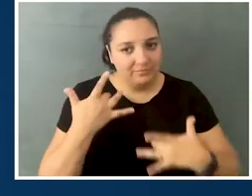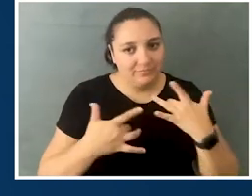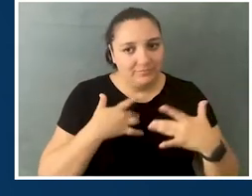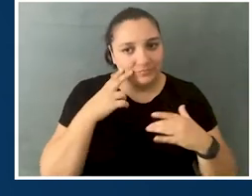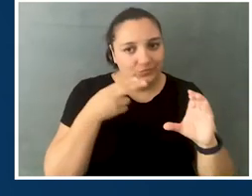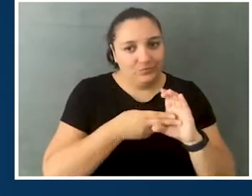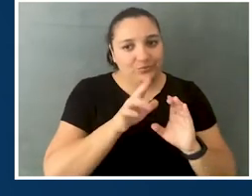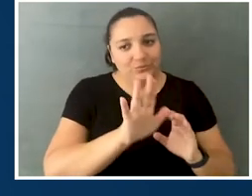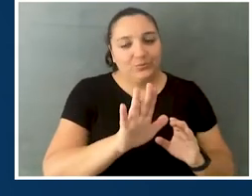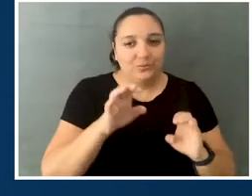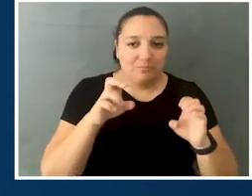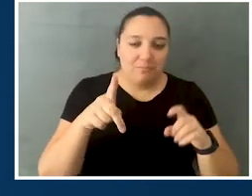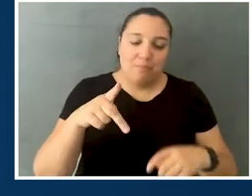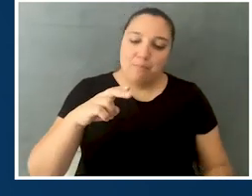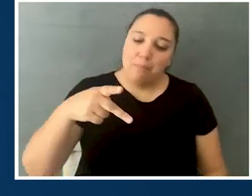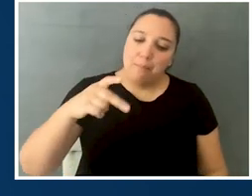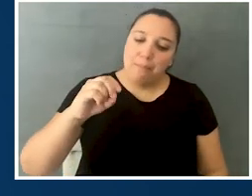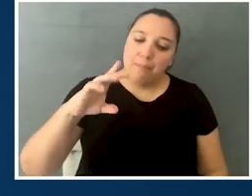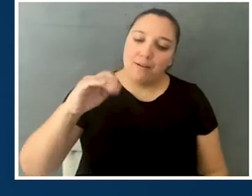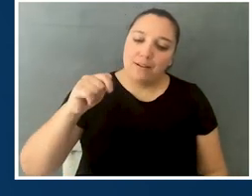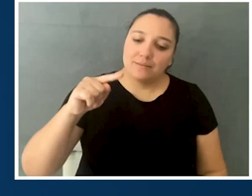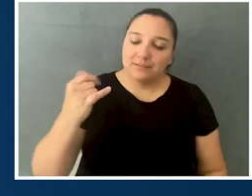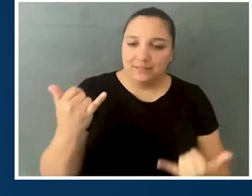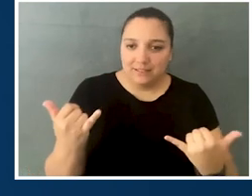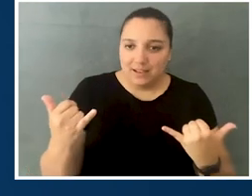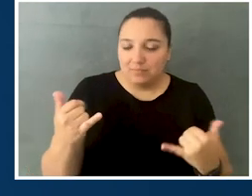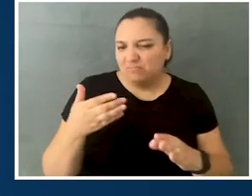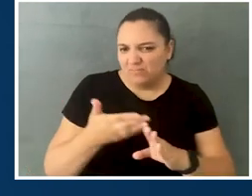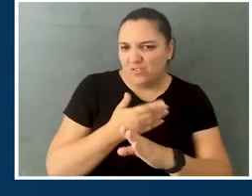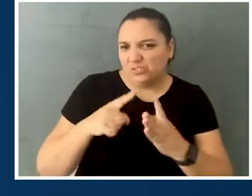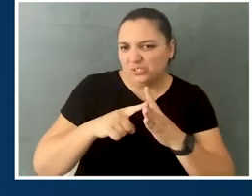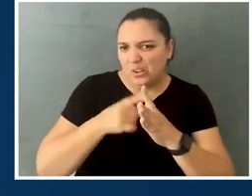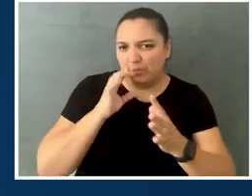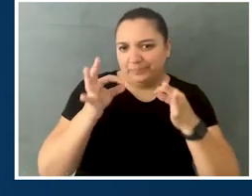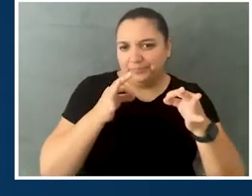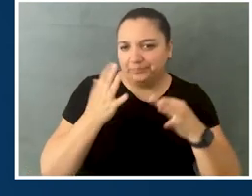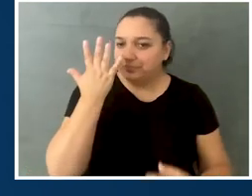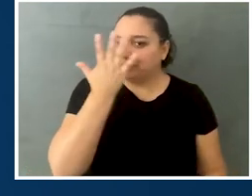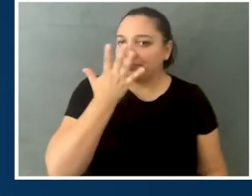Really glad to be on the podcast with you. So, before we start, I'm going to give my audio description.